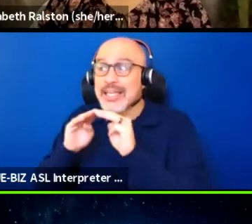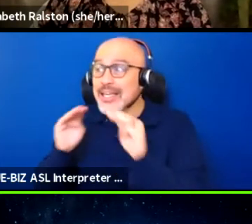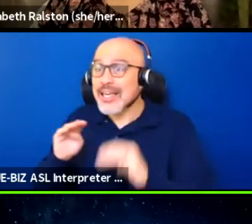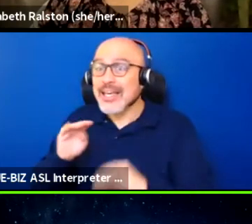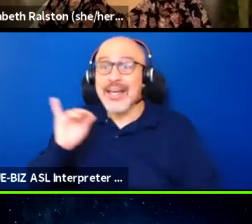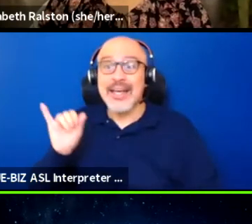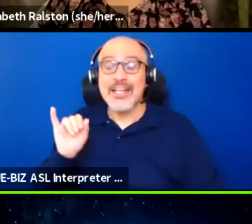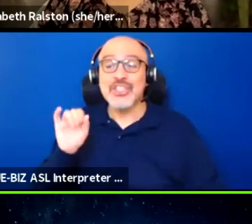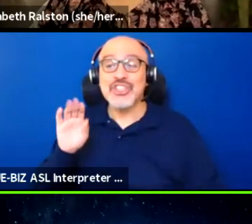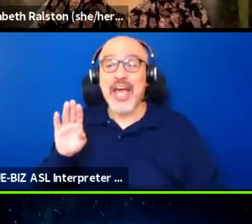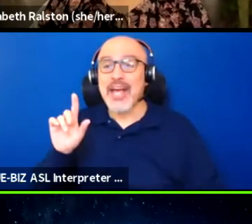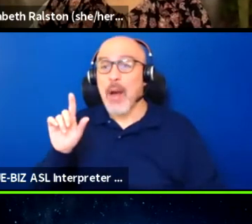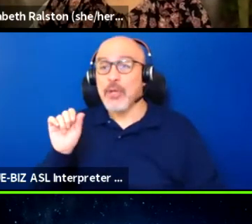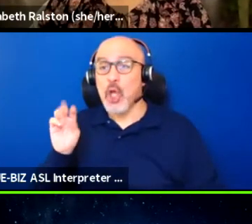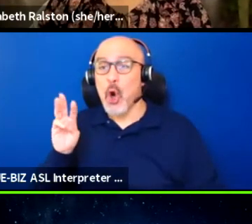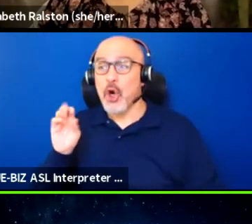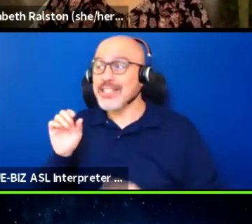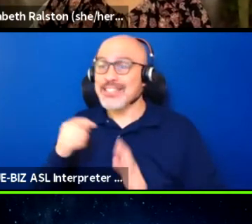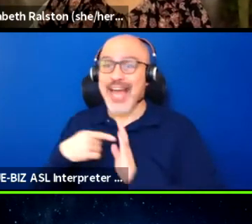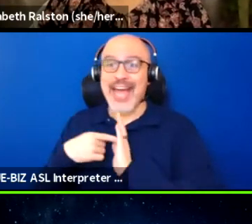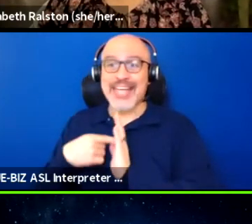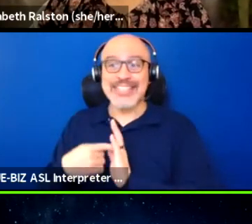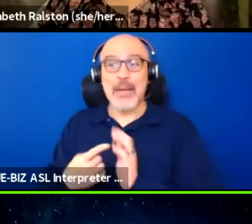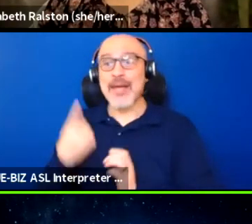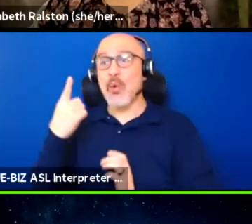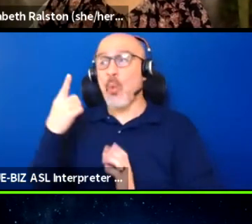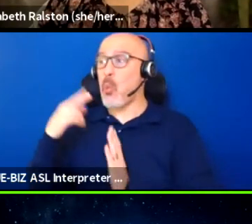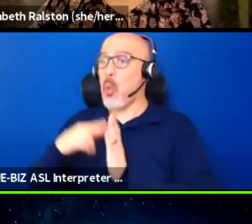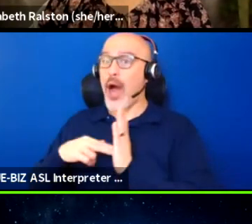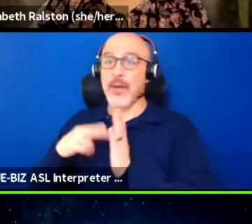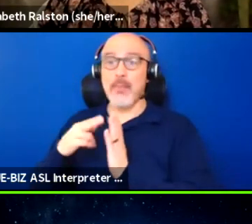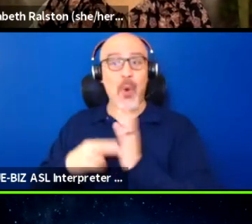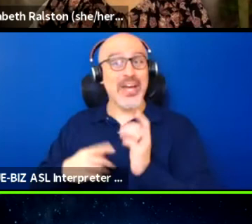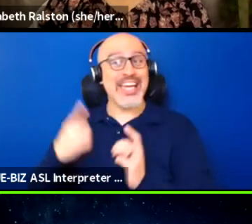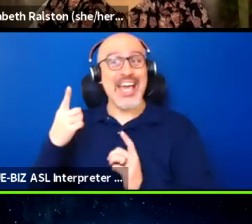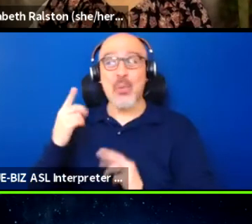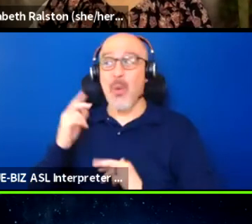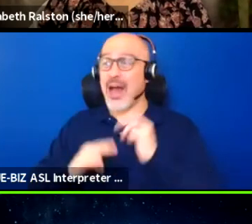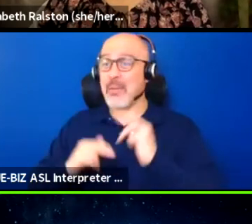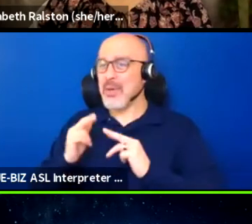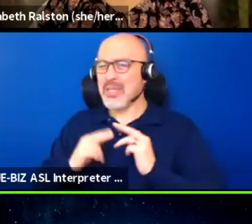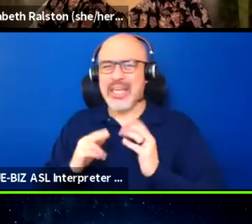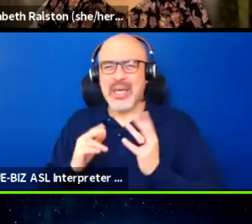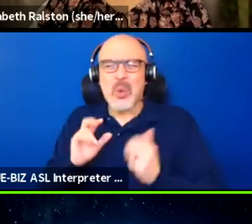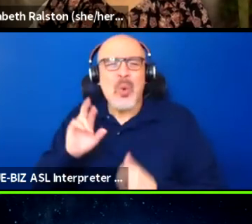all of those paintings under one roof, which was a rare thing, like, how,